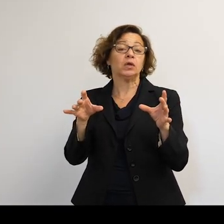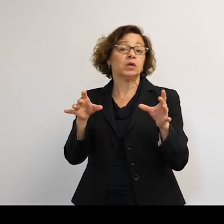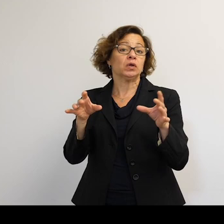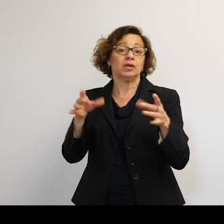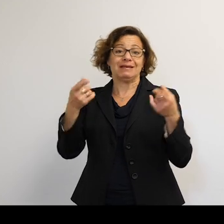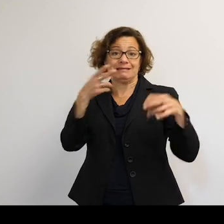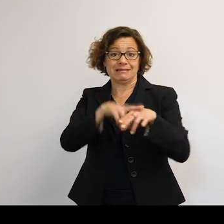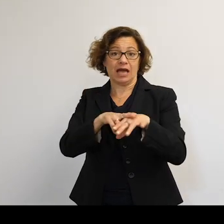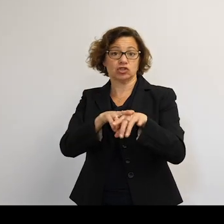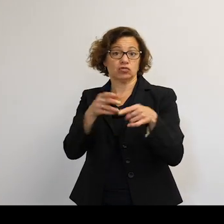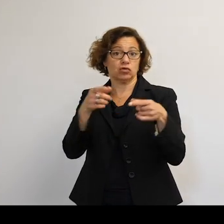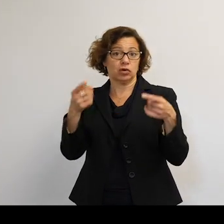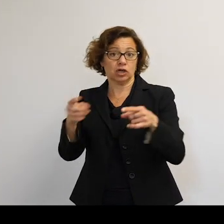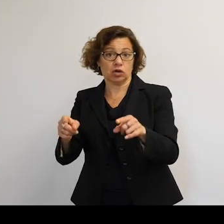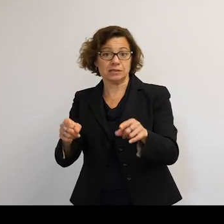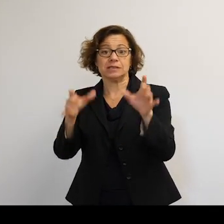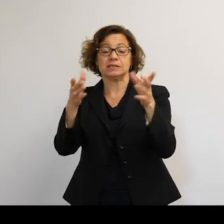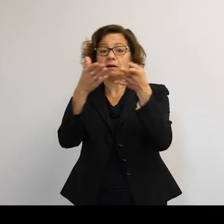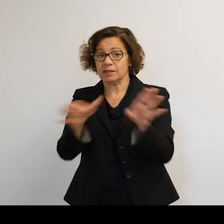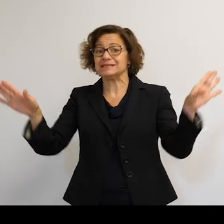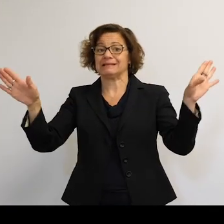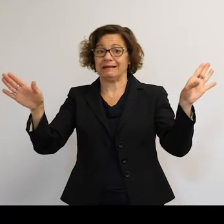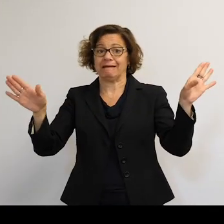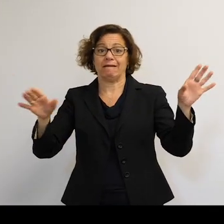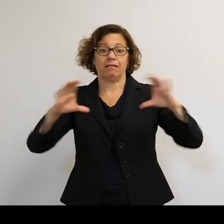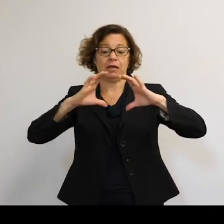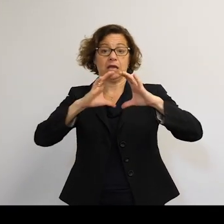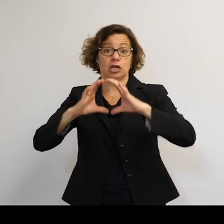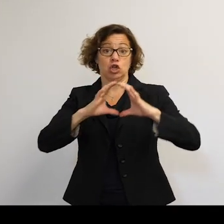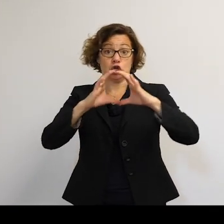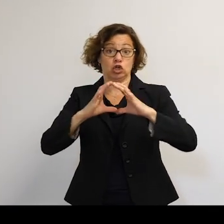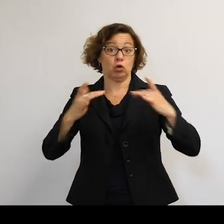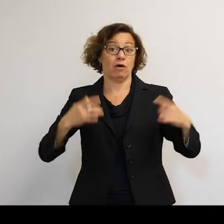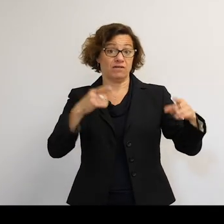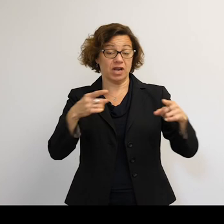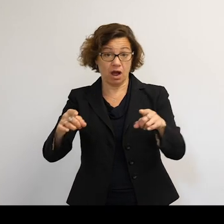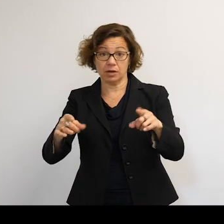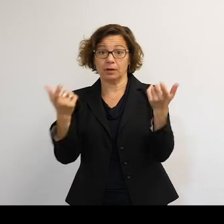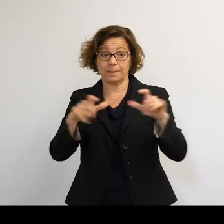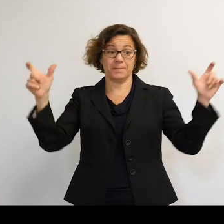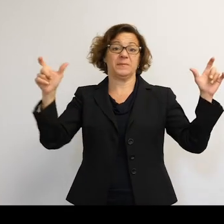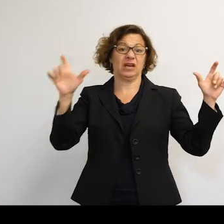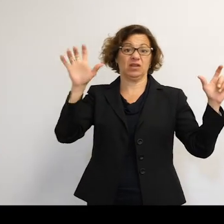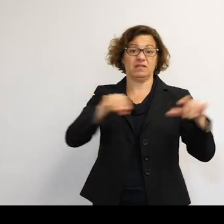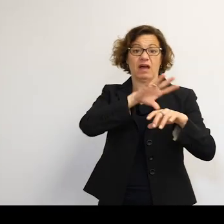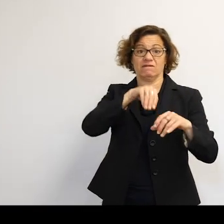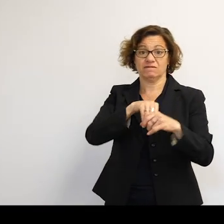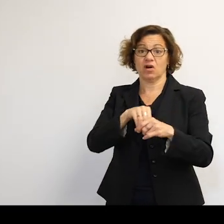Because the scale of the energies involved in these-- all global phenomena are so much greater than that involved with the objects.